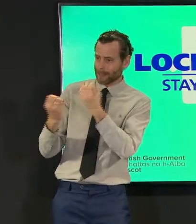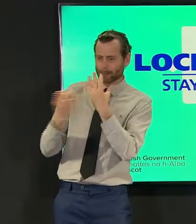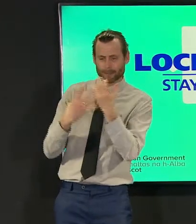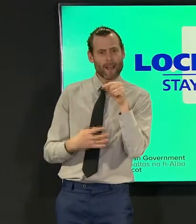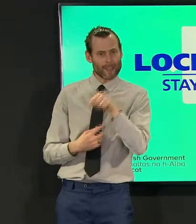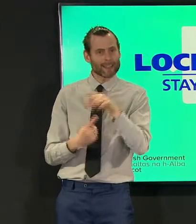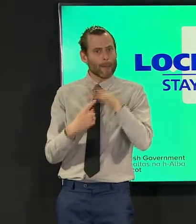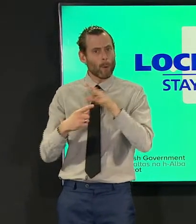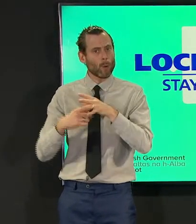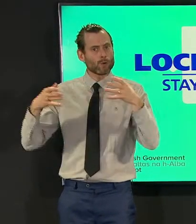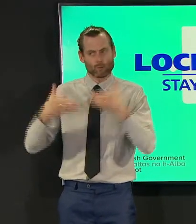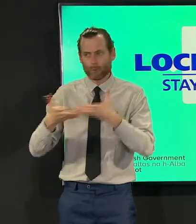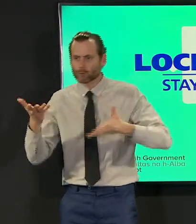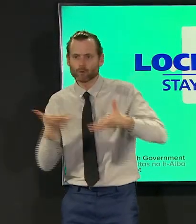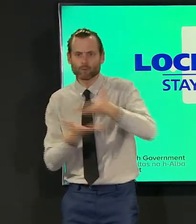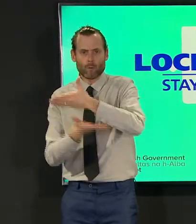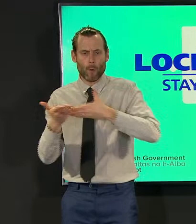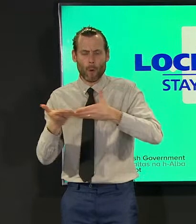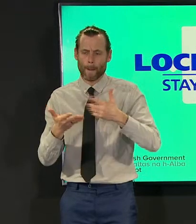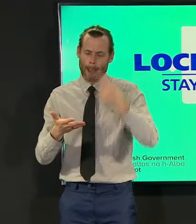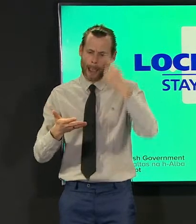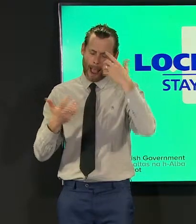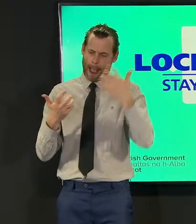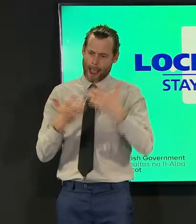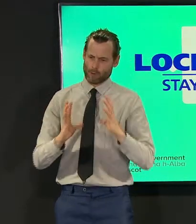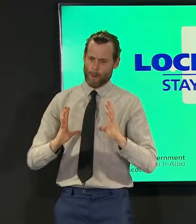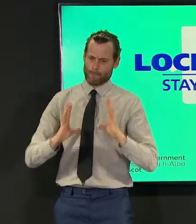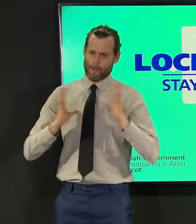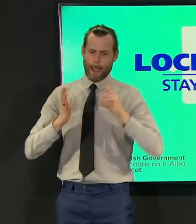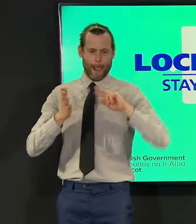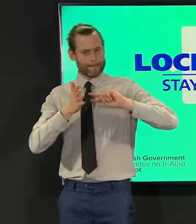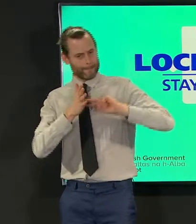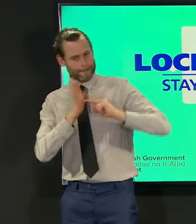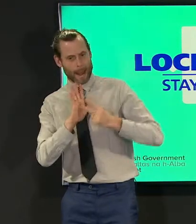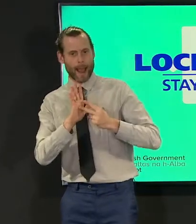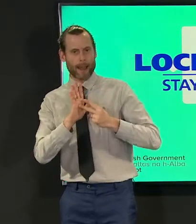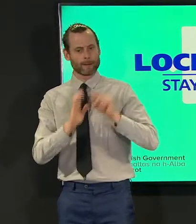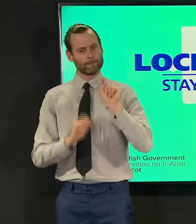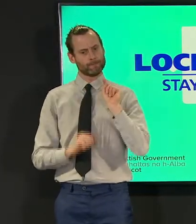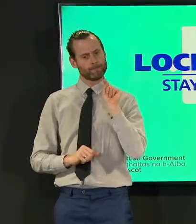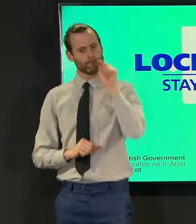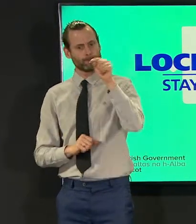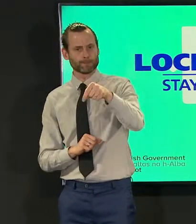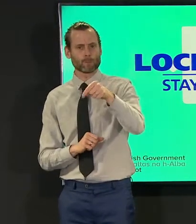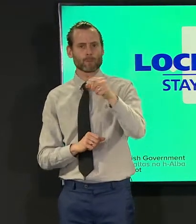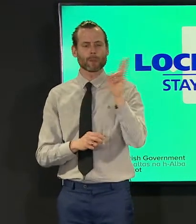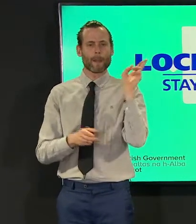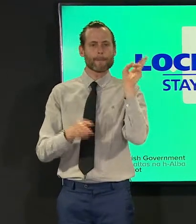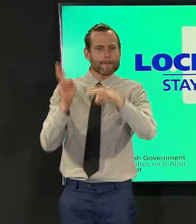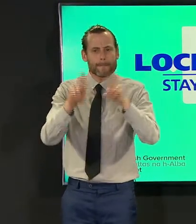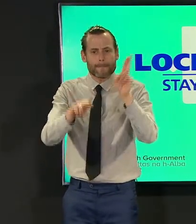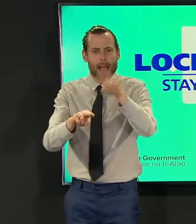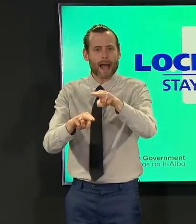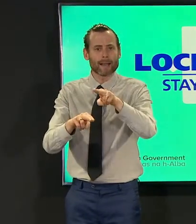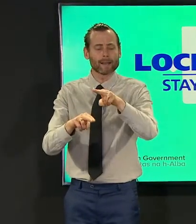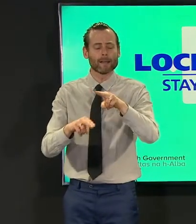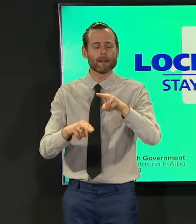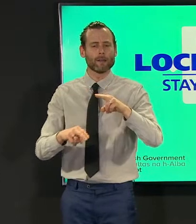be setting out our plans as a government about how we i hope because of all the work everyone is doing